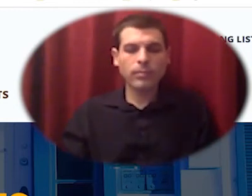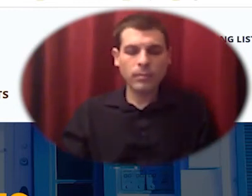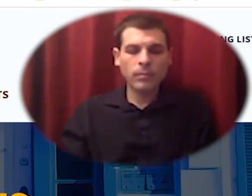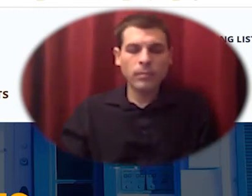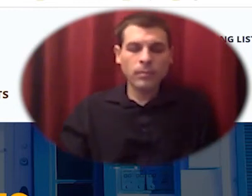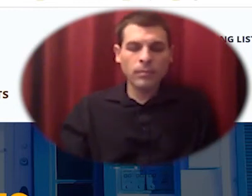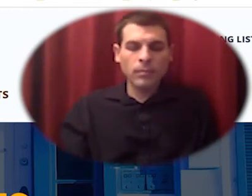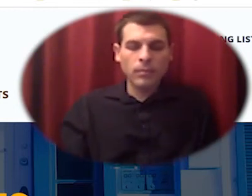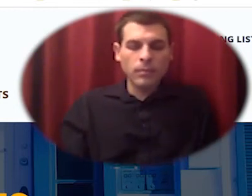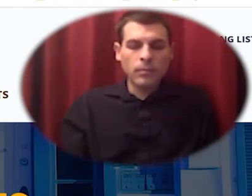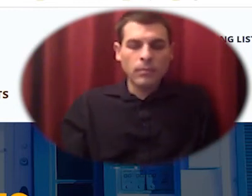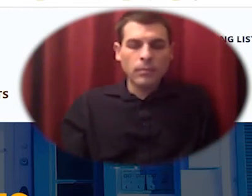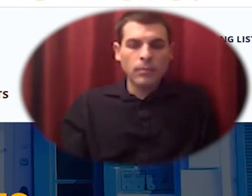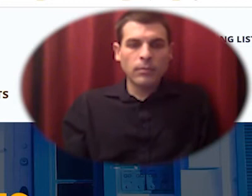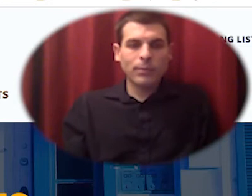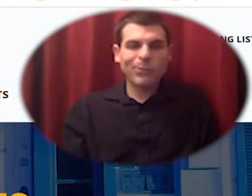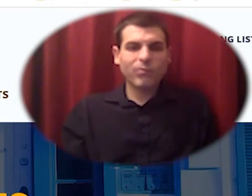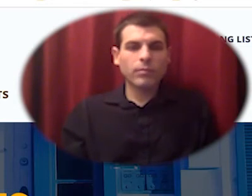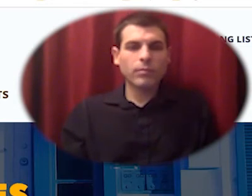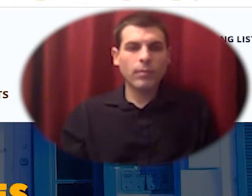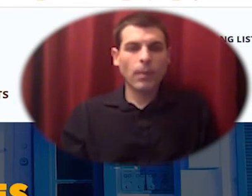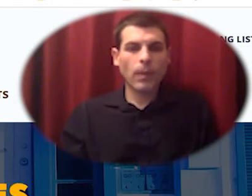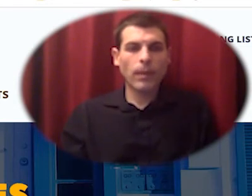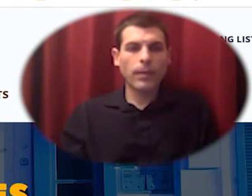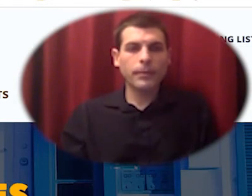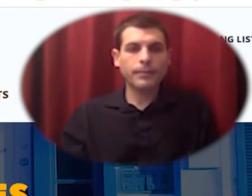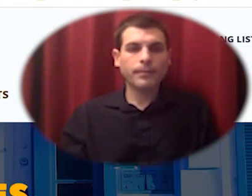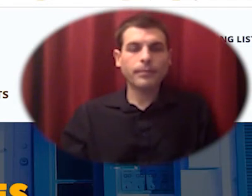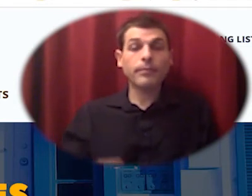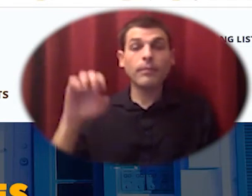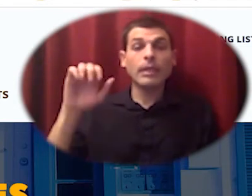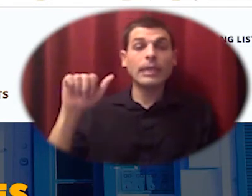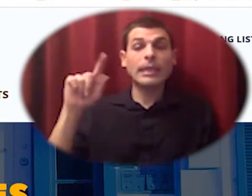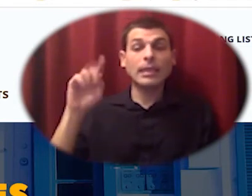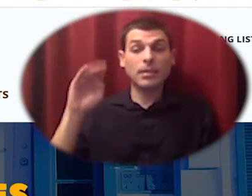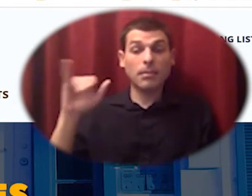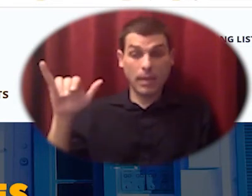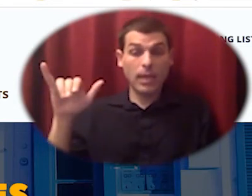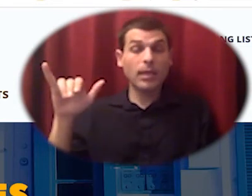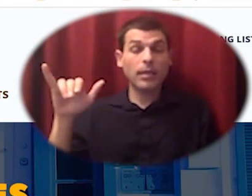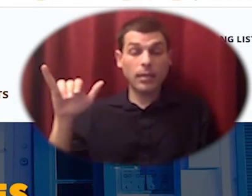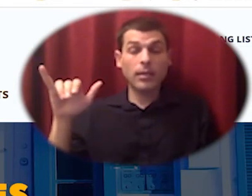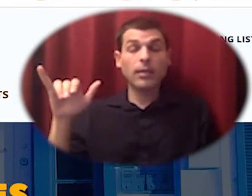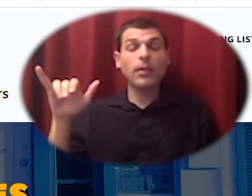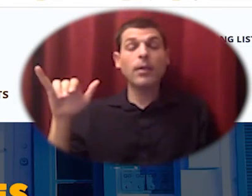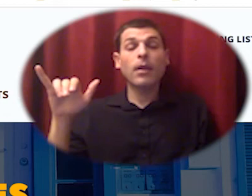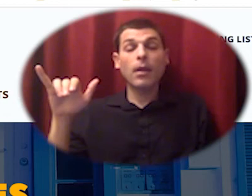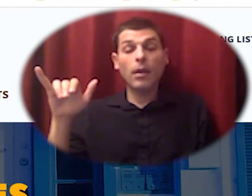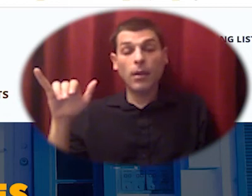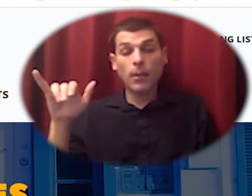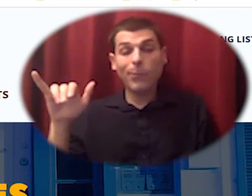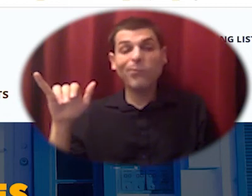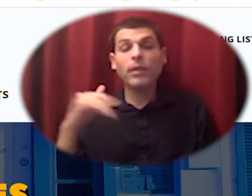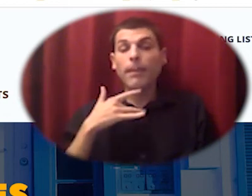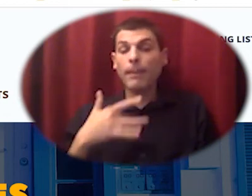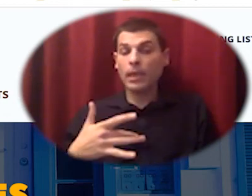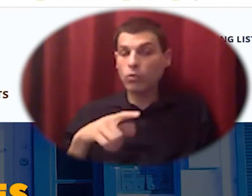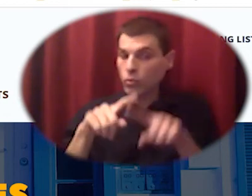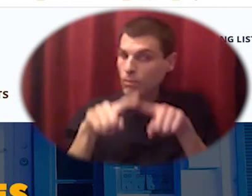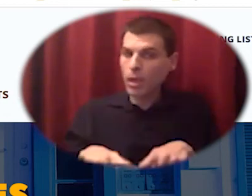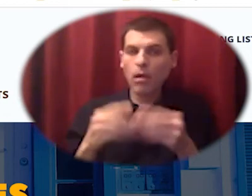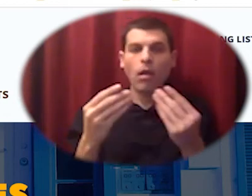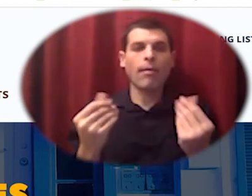the east bay permanent real estate cooperative operates using land trusts and a land trust